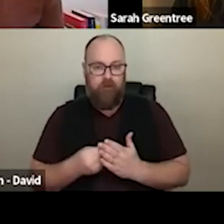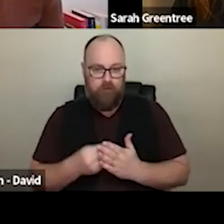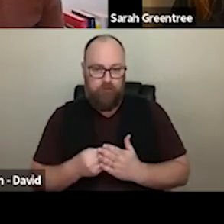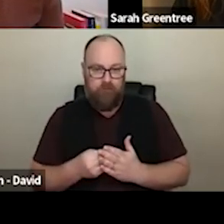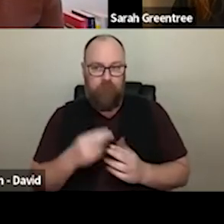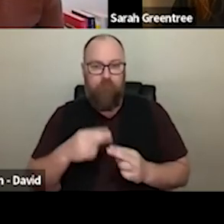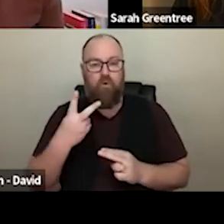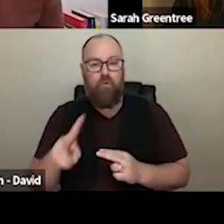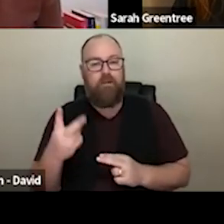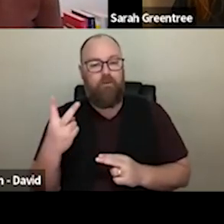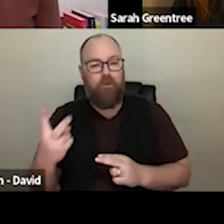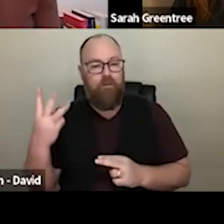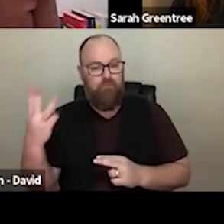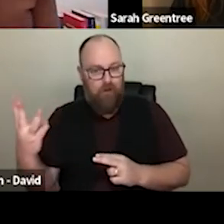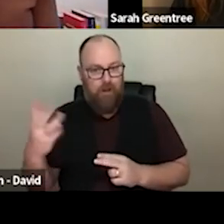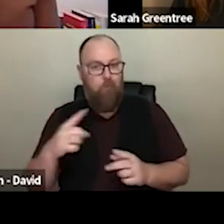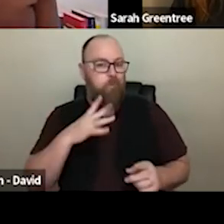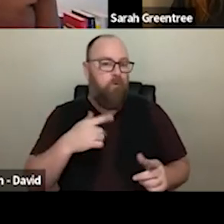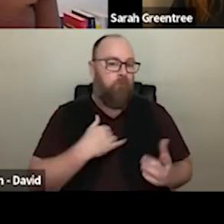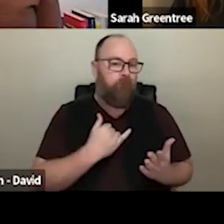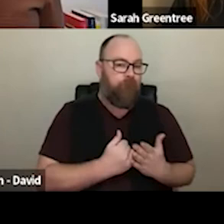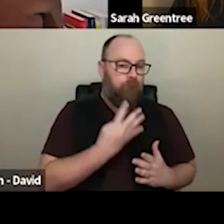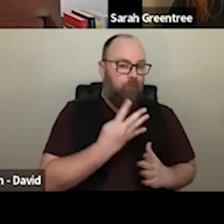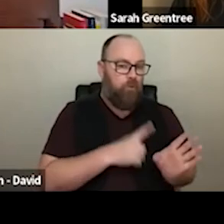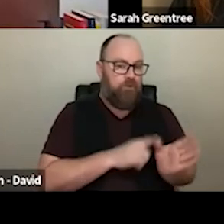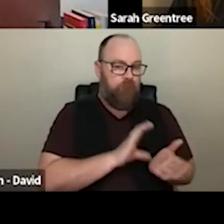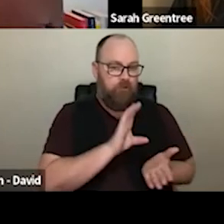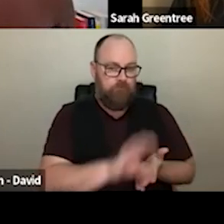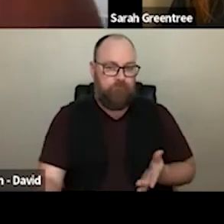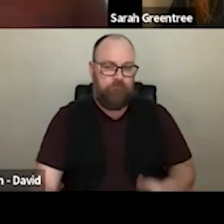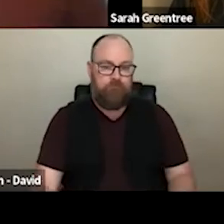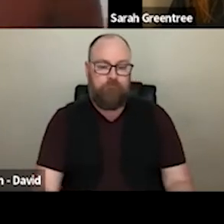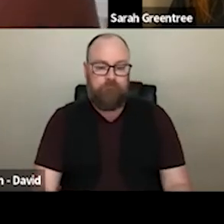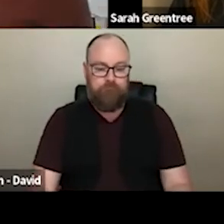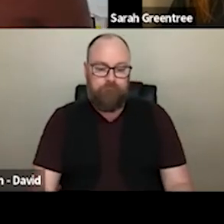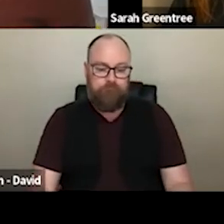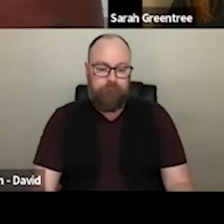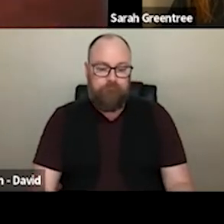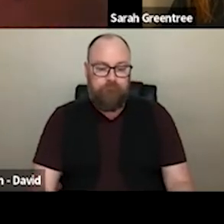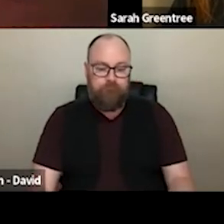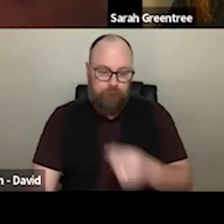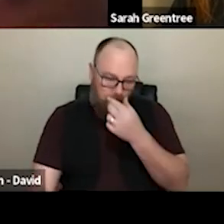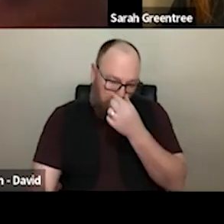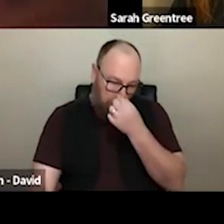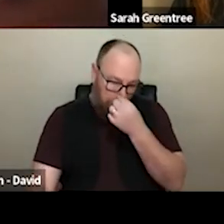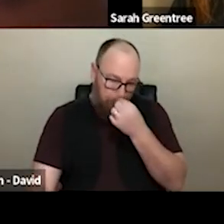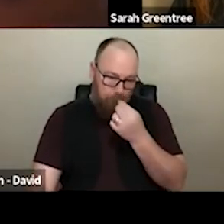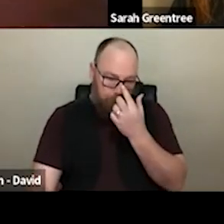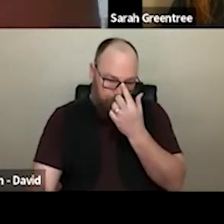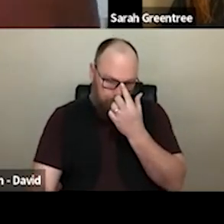come through? 2023 in case the four year funding does not come through? So how? Zohar? So how mac my experience you don't have to necessarily have a successful history of being funded by the Australia Council to be eligible for four year